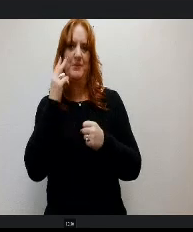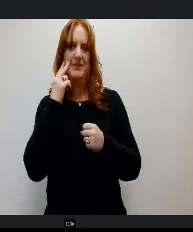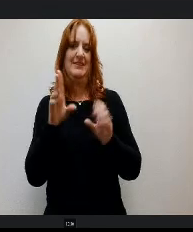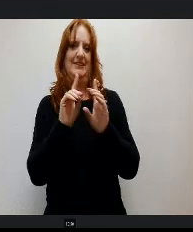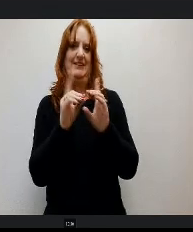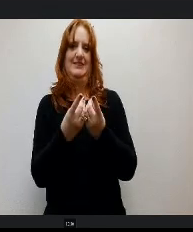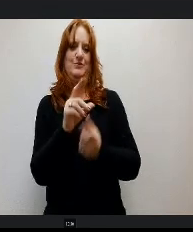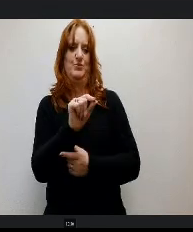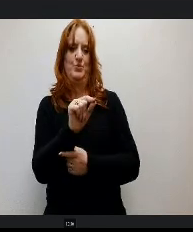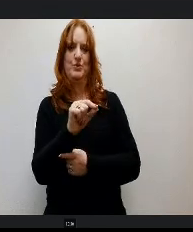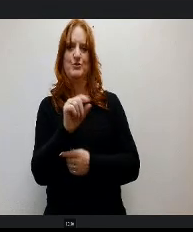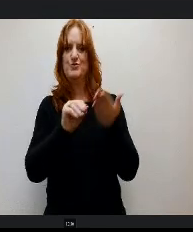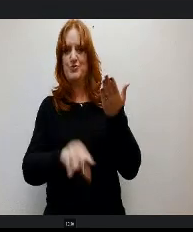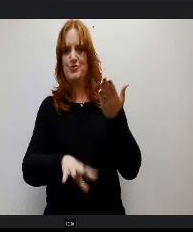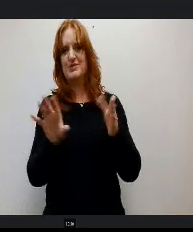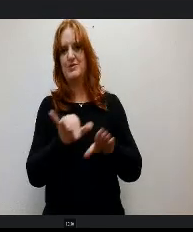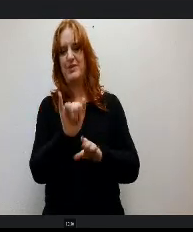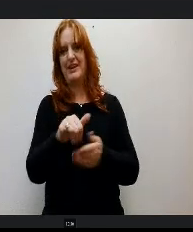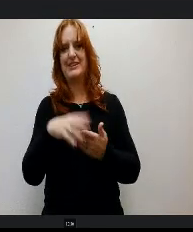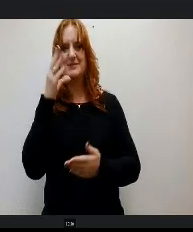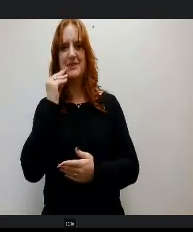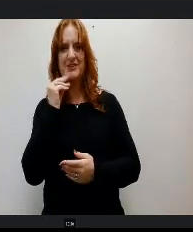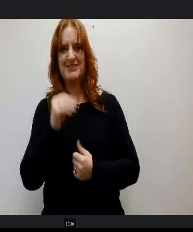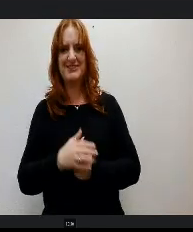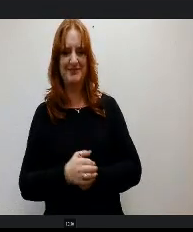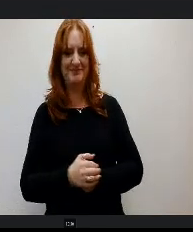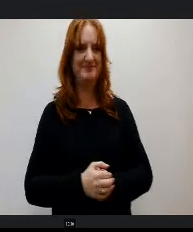to experience that. Just to echo, I have a teacher